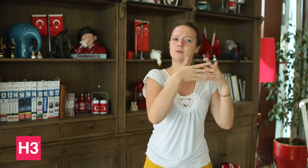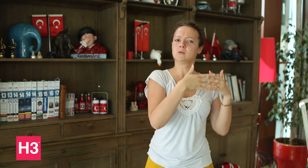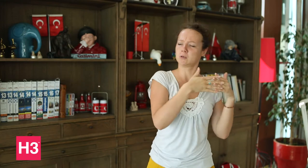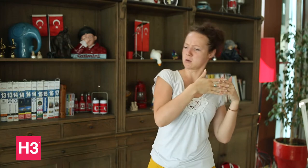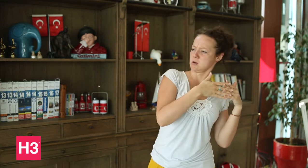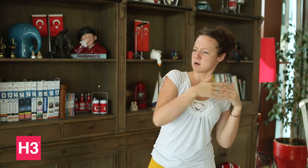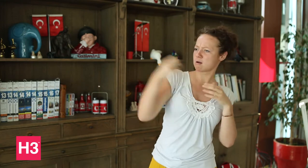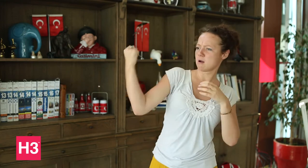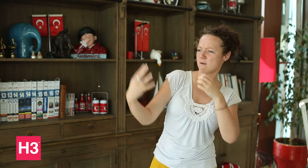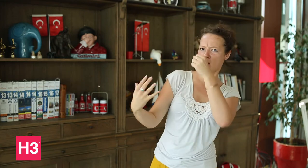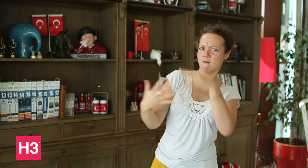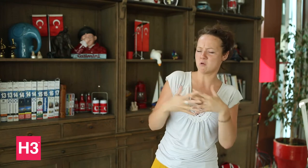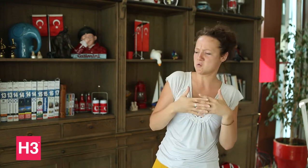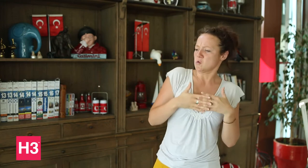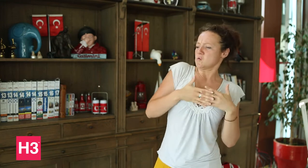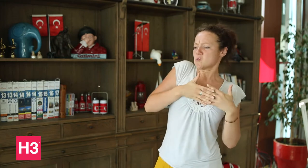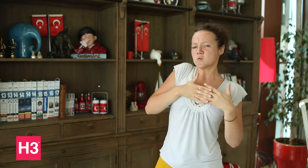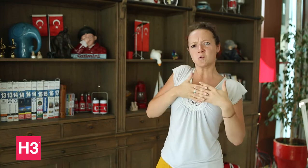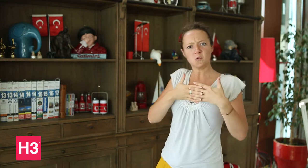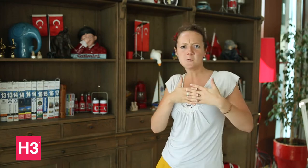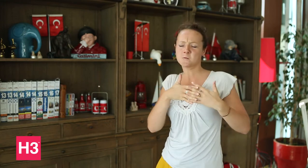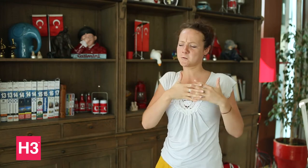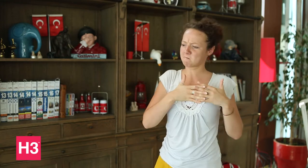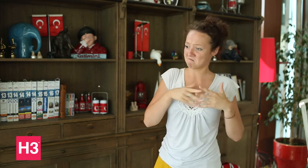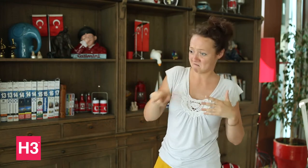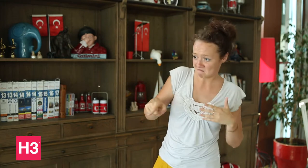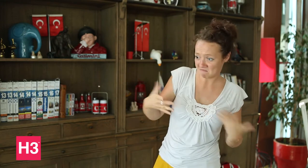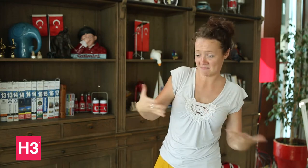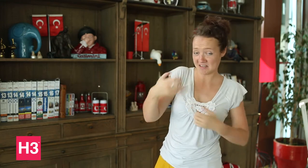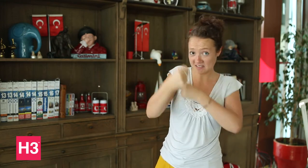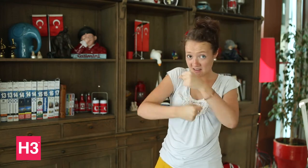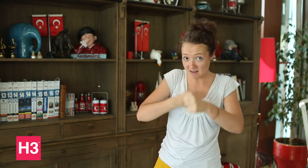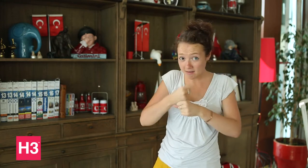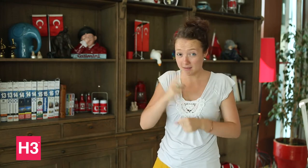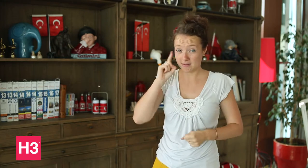This, however, appears to impact many Americans’ efforts